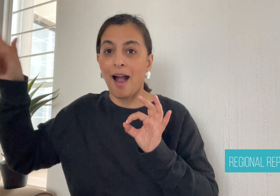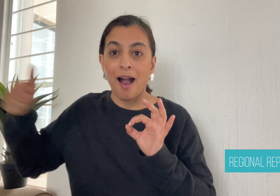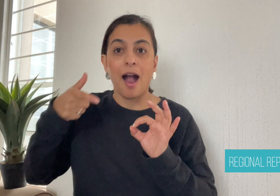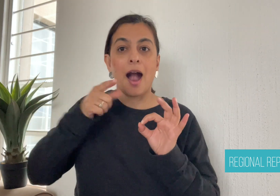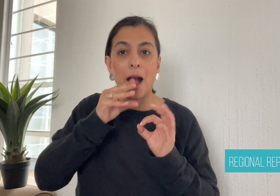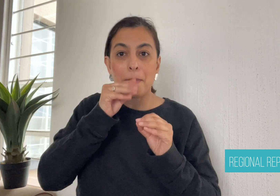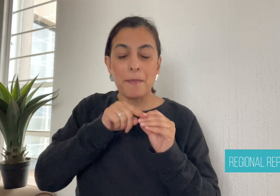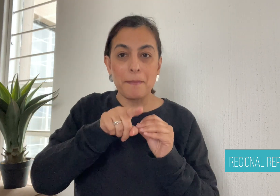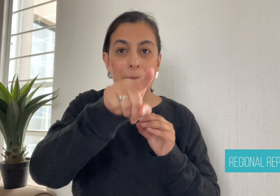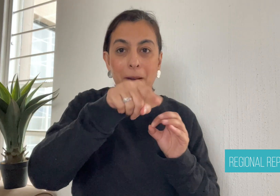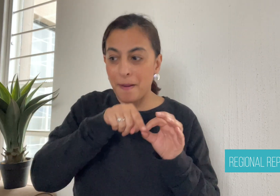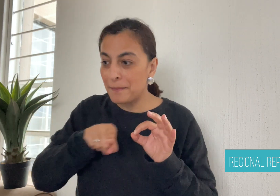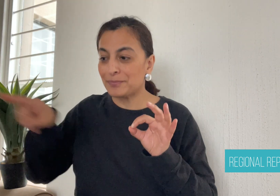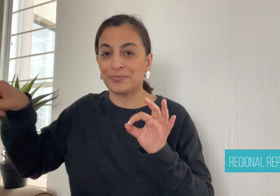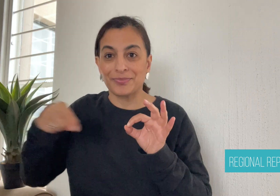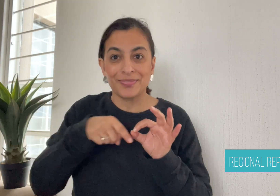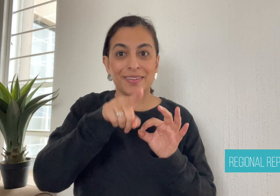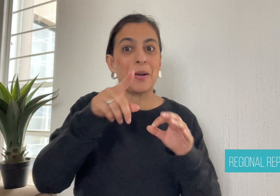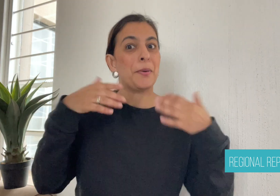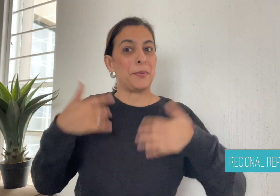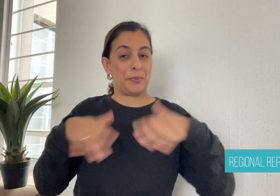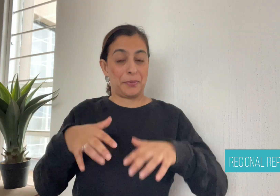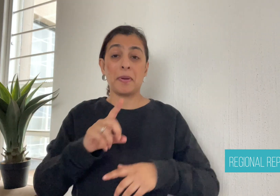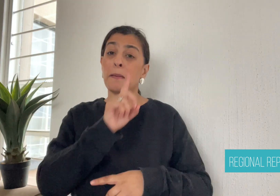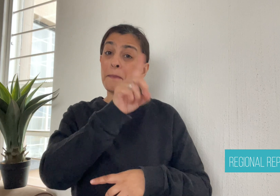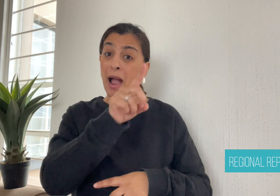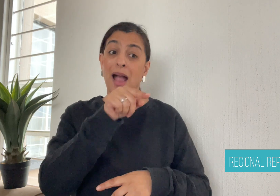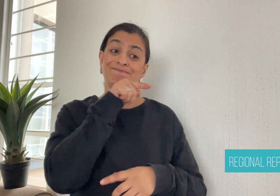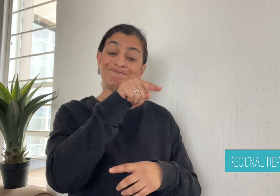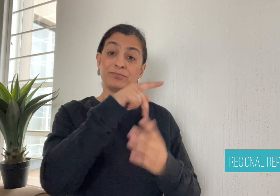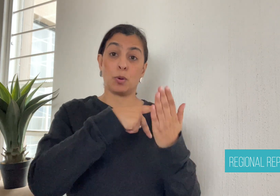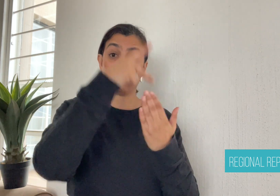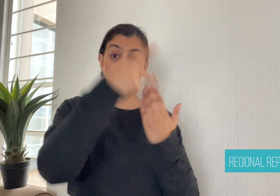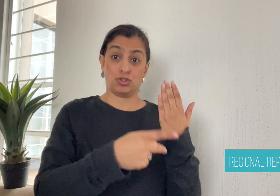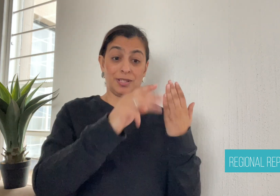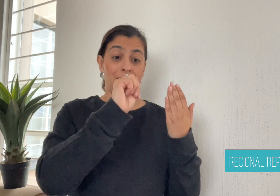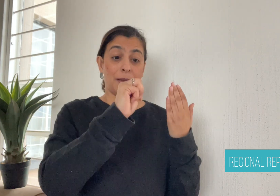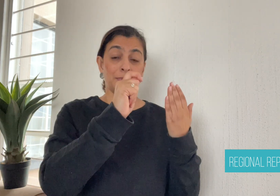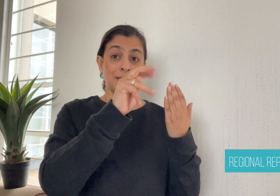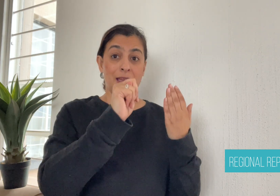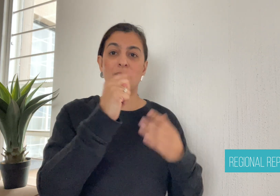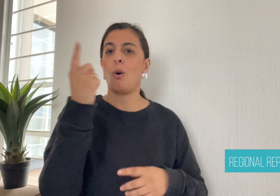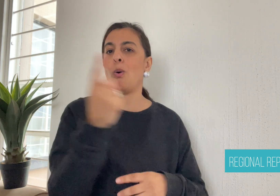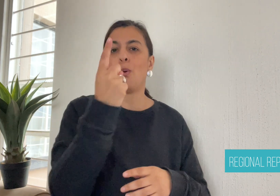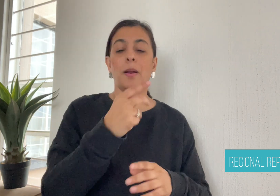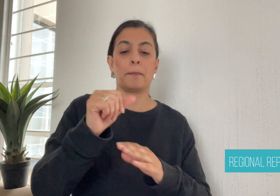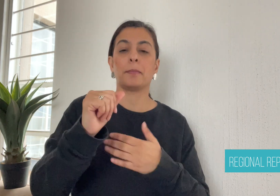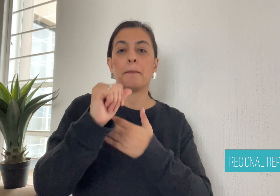in South Africa, there are 2.8 million Deaf people and